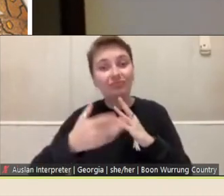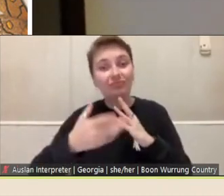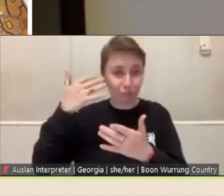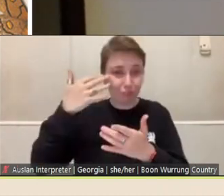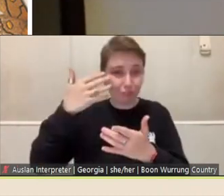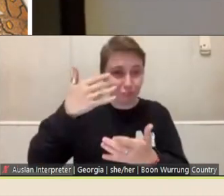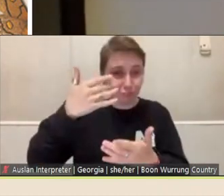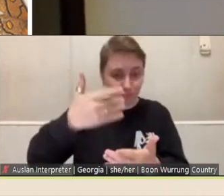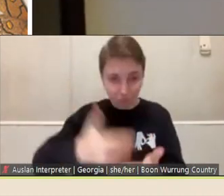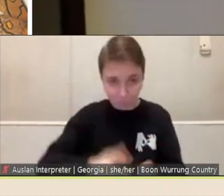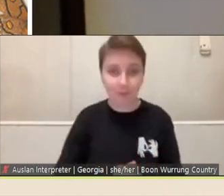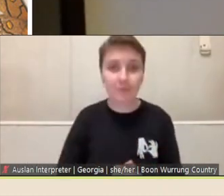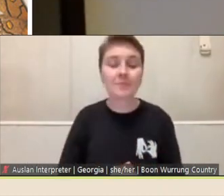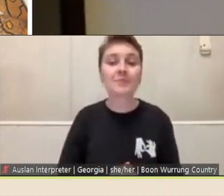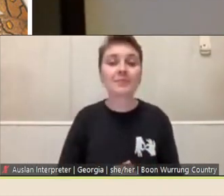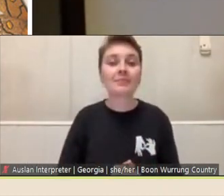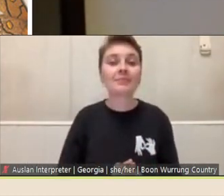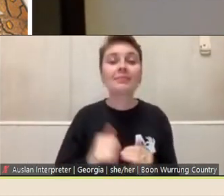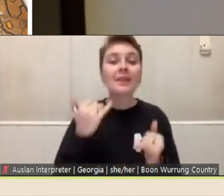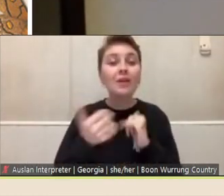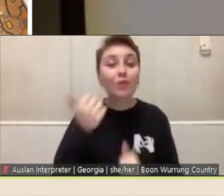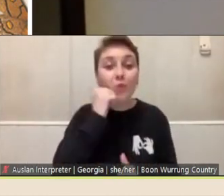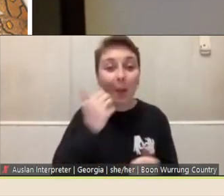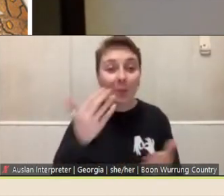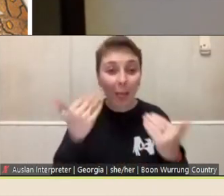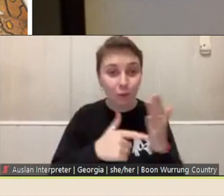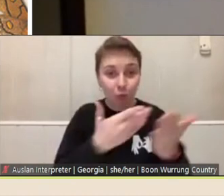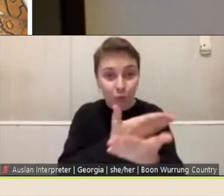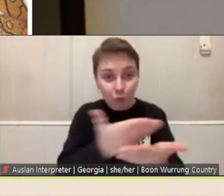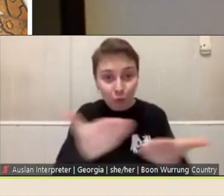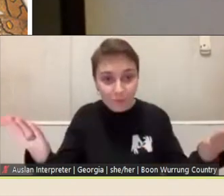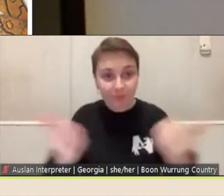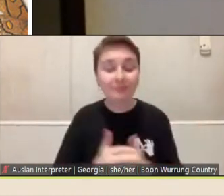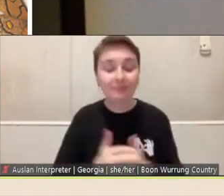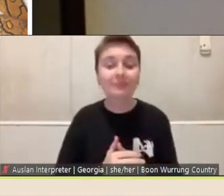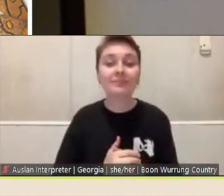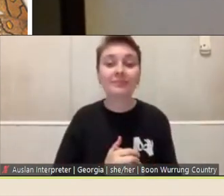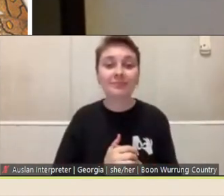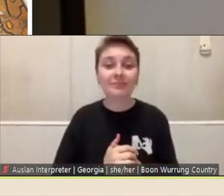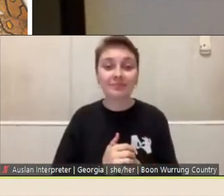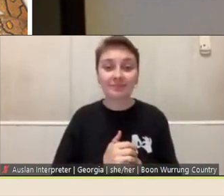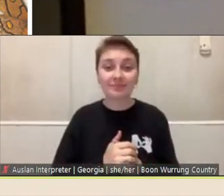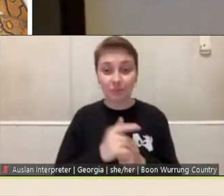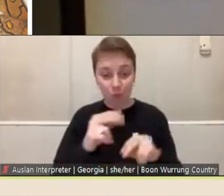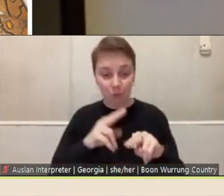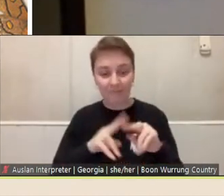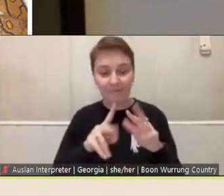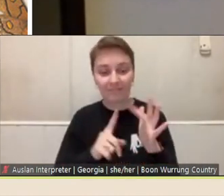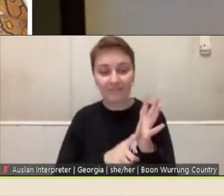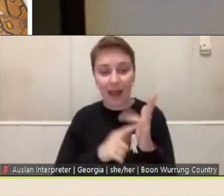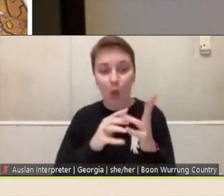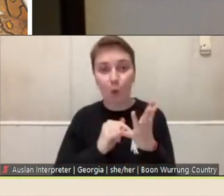a very warm welcome to you all, to our generous fellowship partners, to current and former fellows,